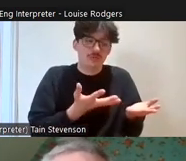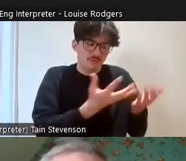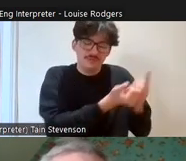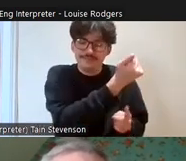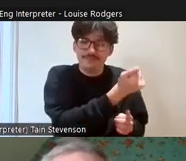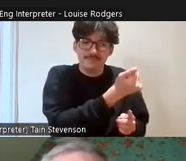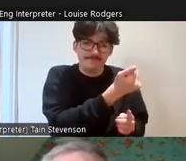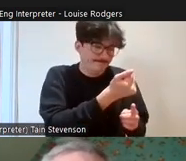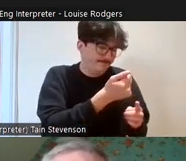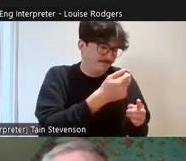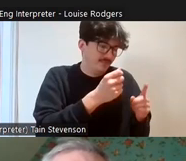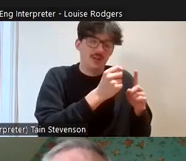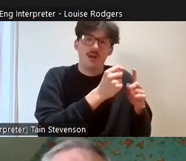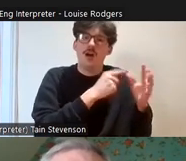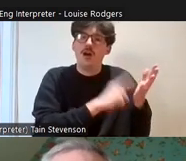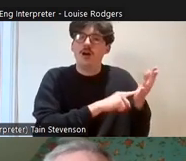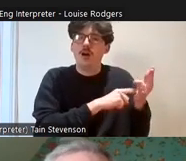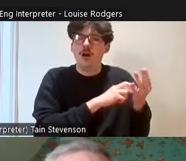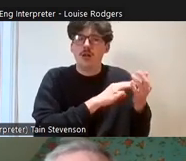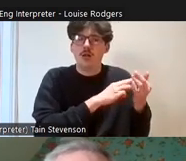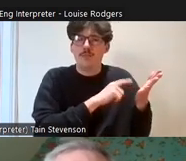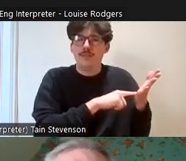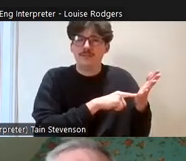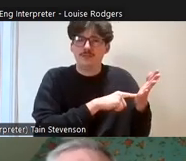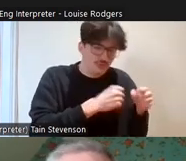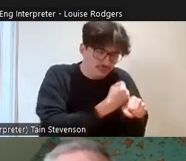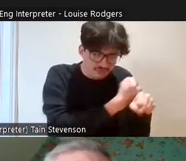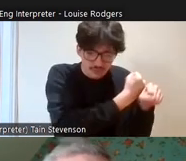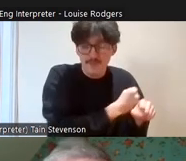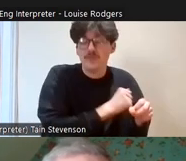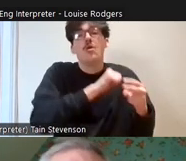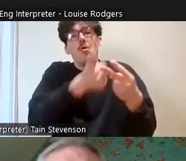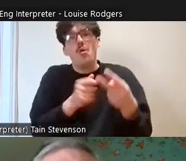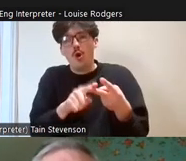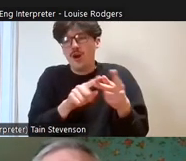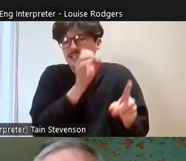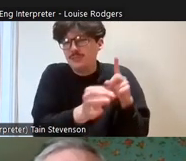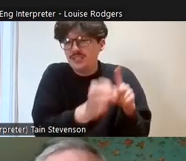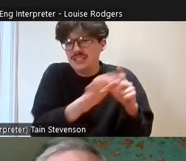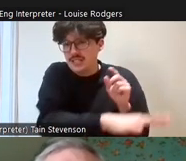plant it up for by diversity to more specialised things where ponds are skimmed for invasive species